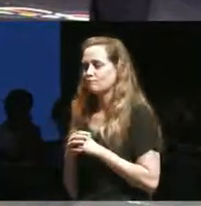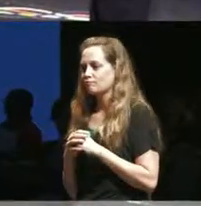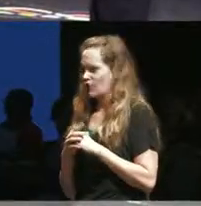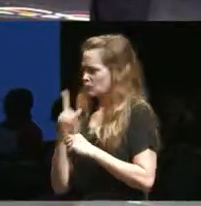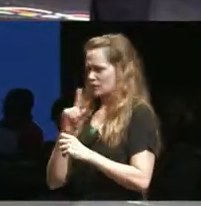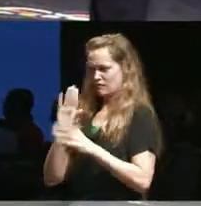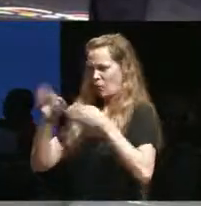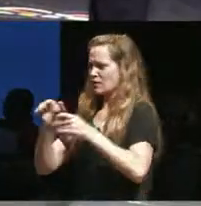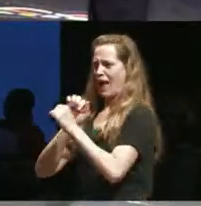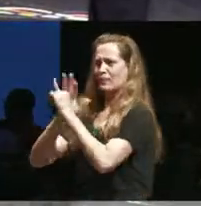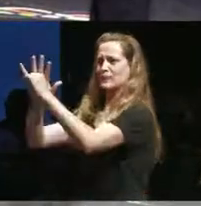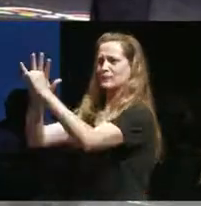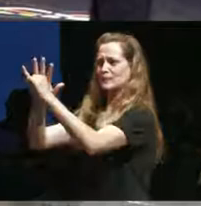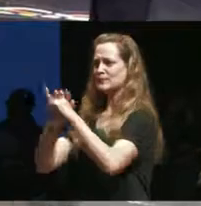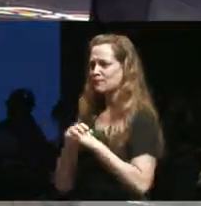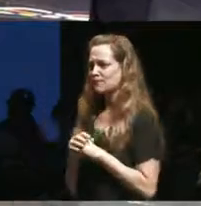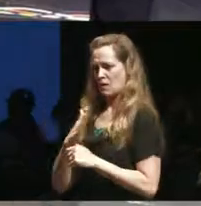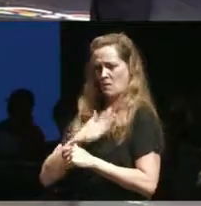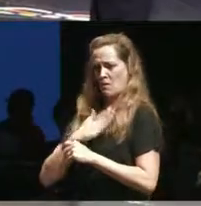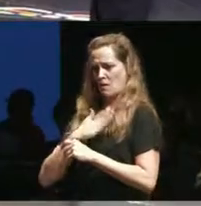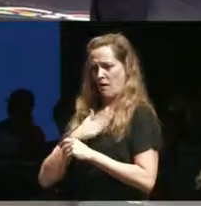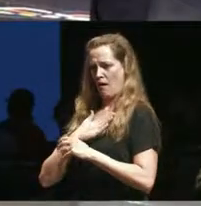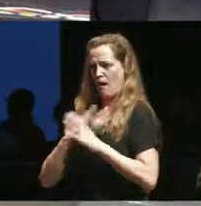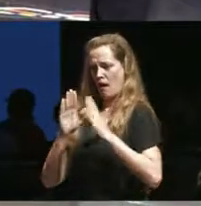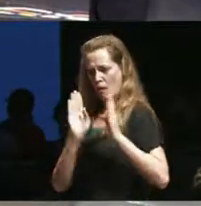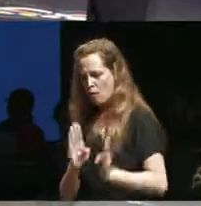because you know so much of my organizing and my art practice is